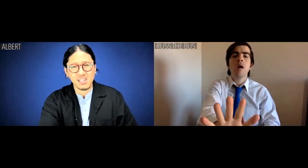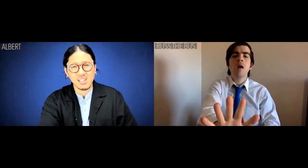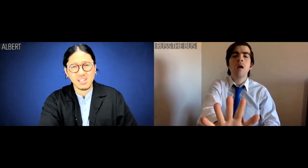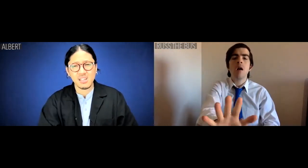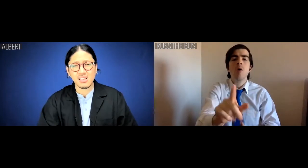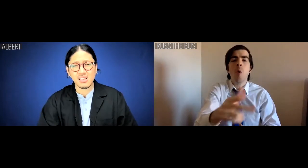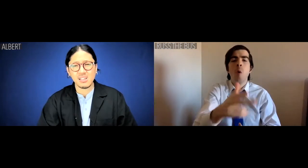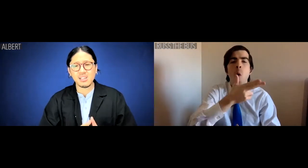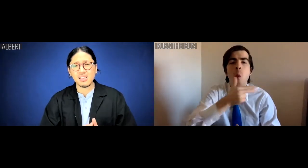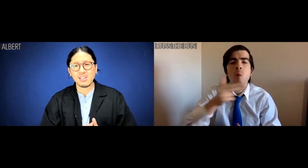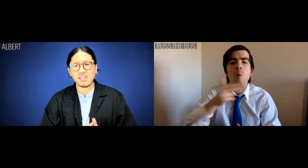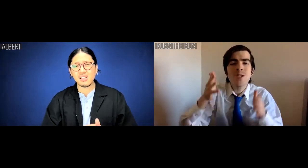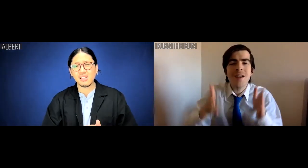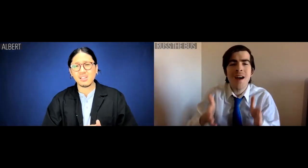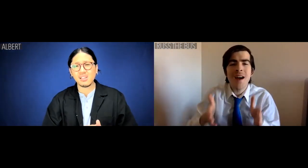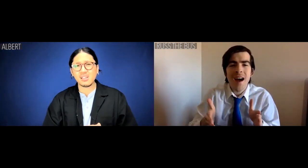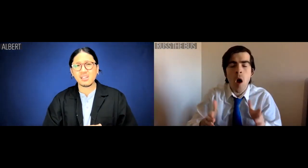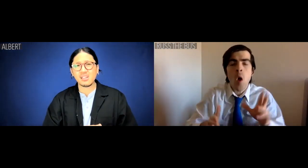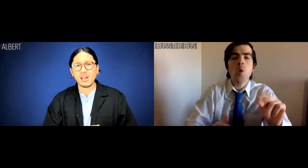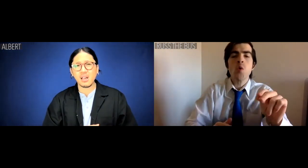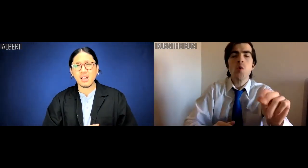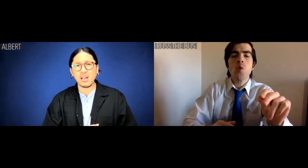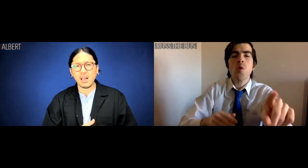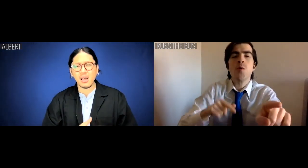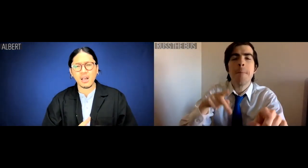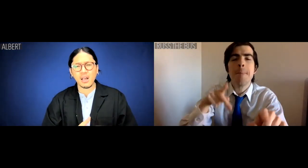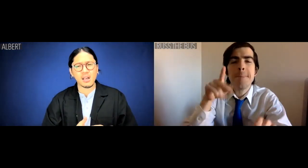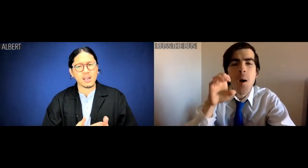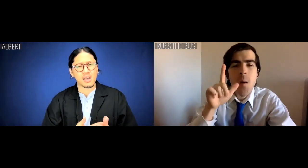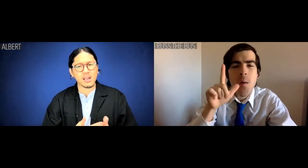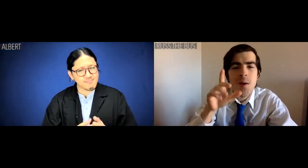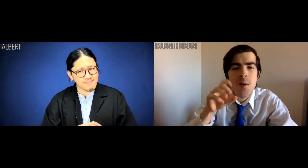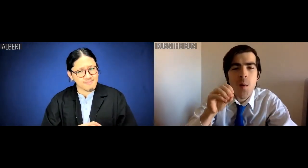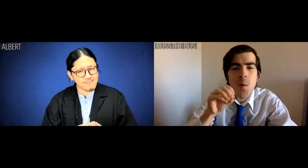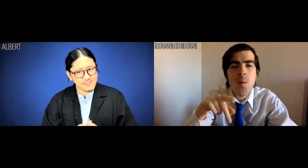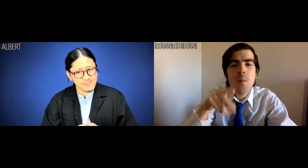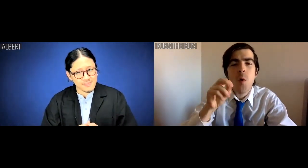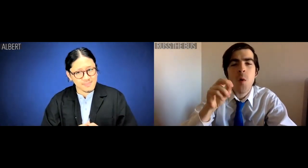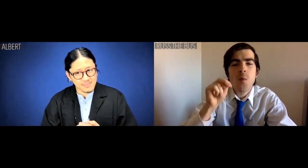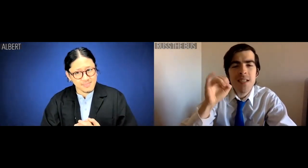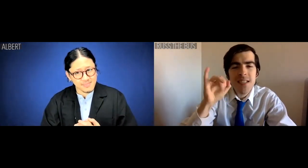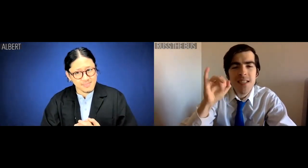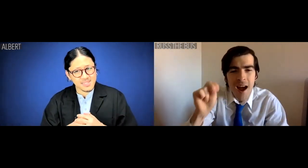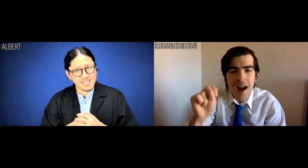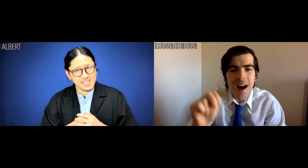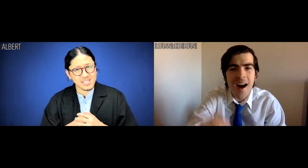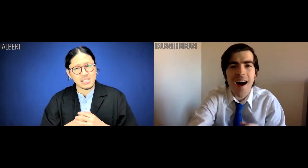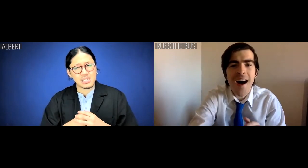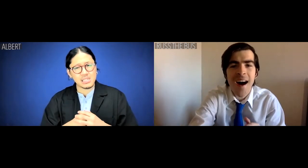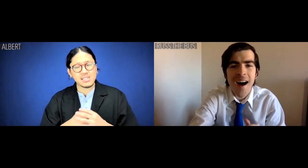Wait. Are you Indonesian? No, no, no. Peloponnesian?